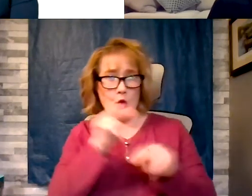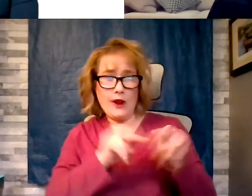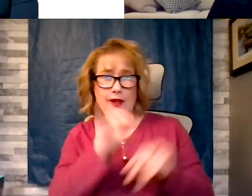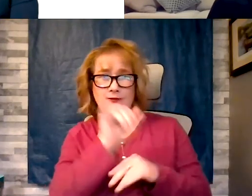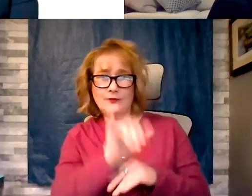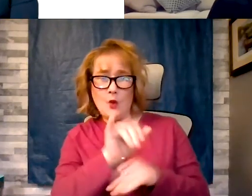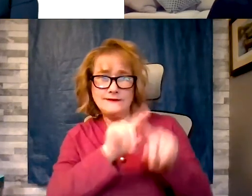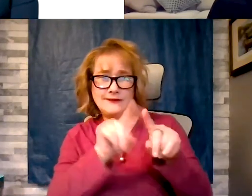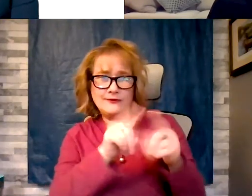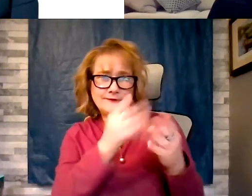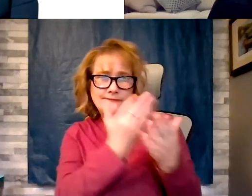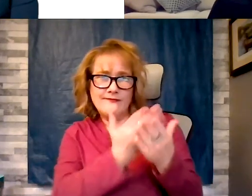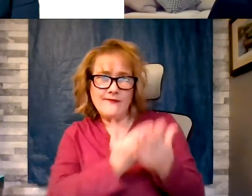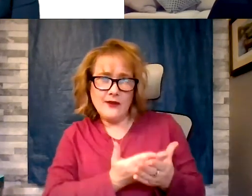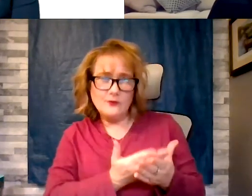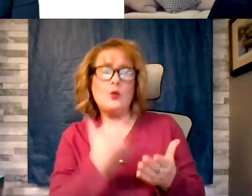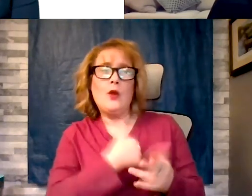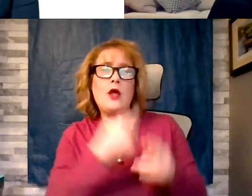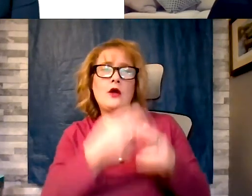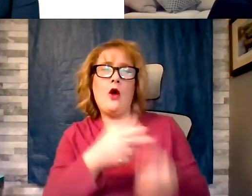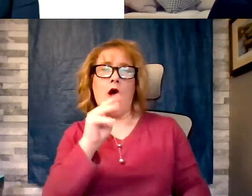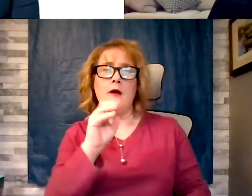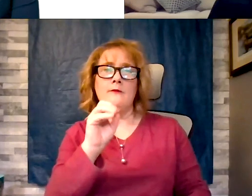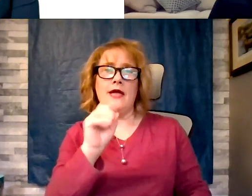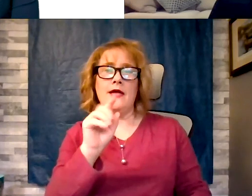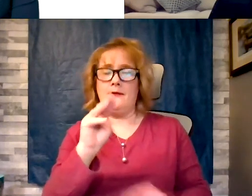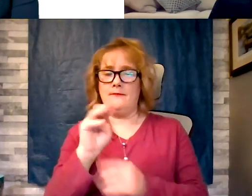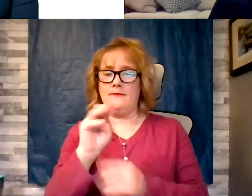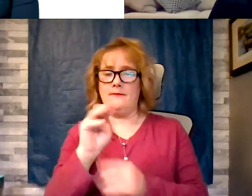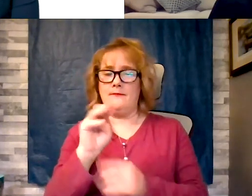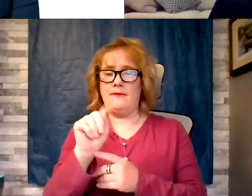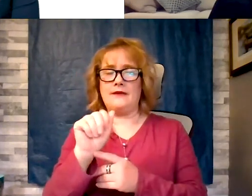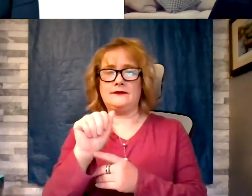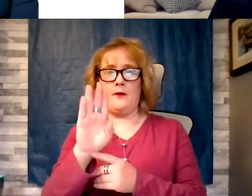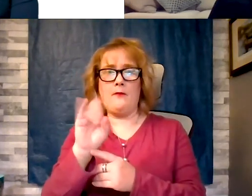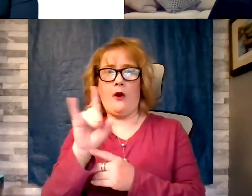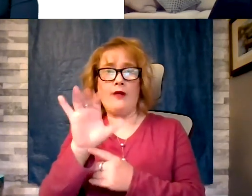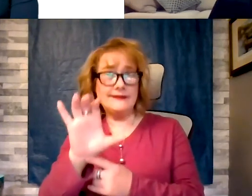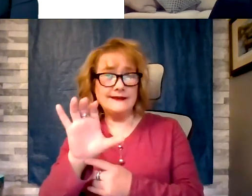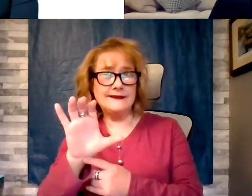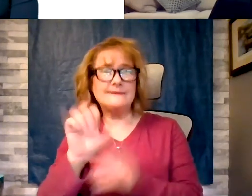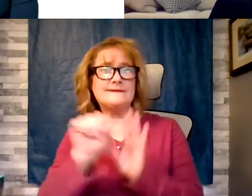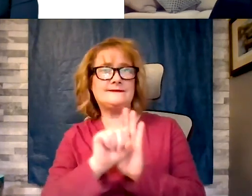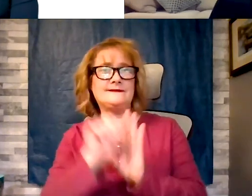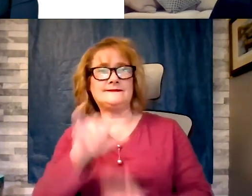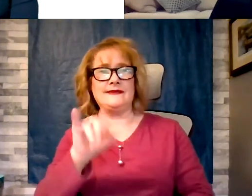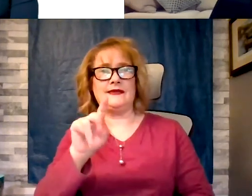call it met pollic syndrome, this pre-metabolic state. The chances of these folks